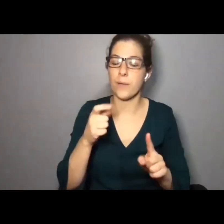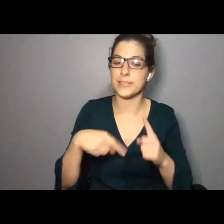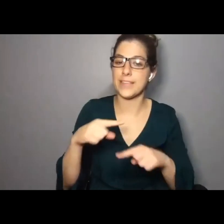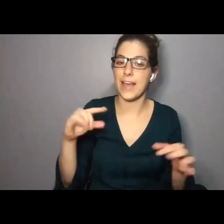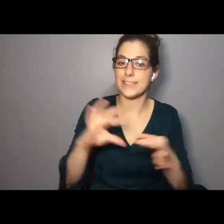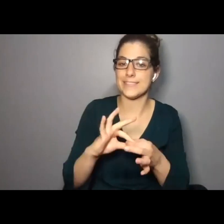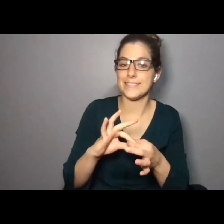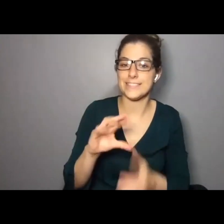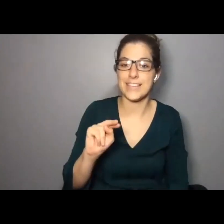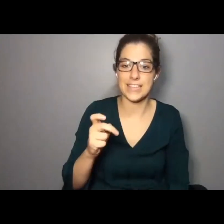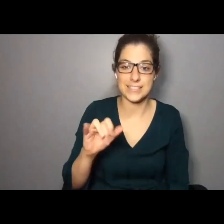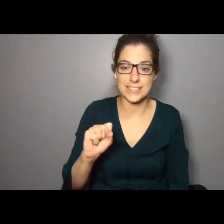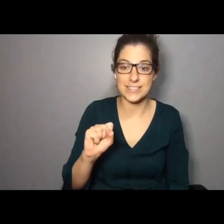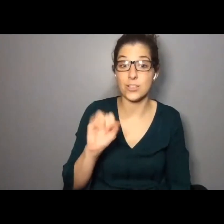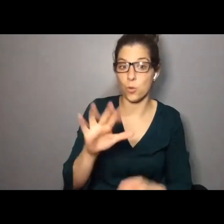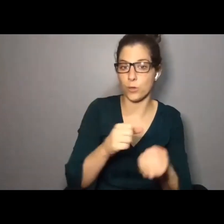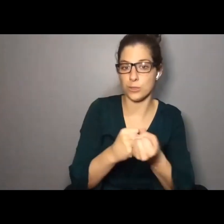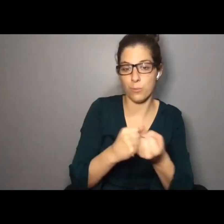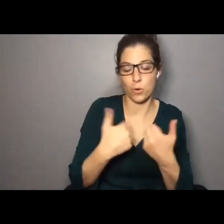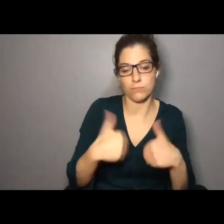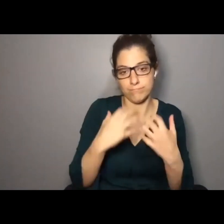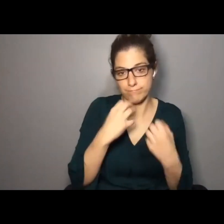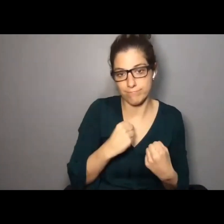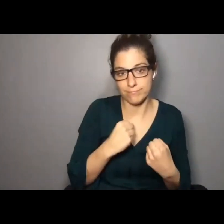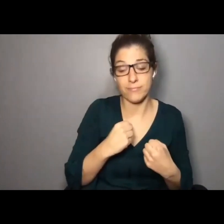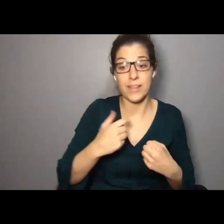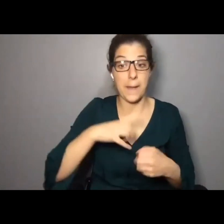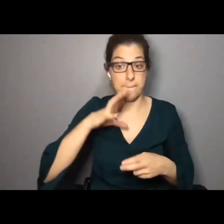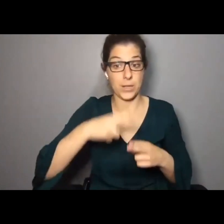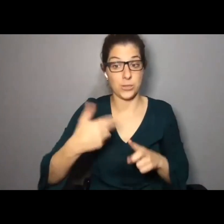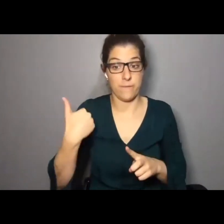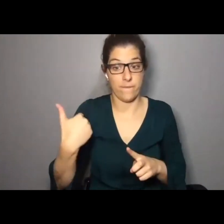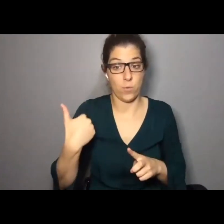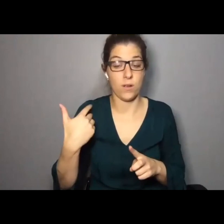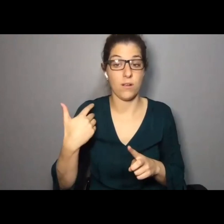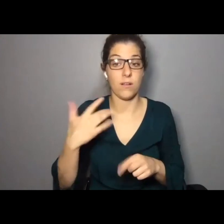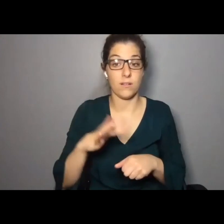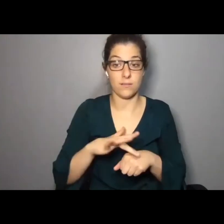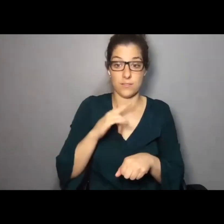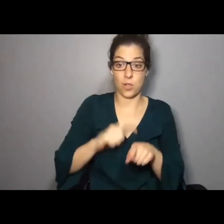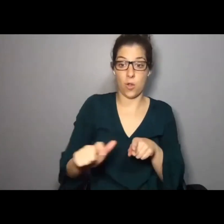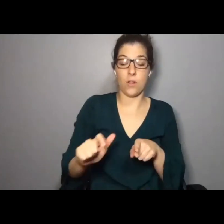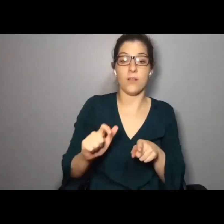Your support is truly invaluable. As I mentioned at the beginning of the call, the